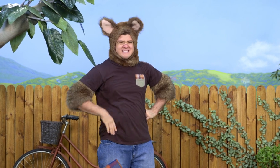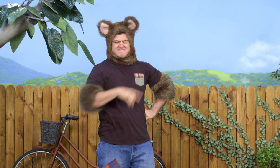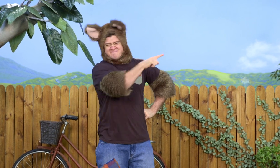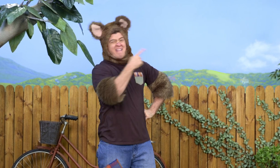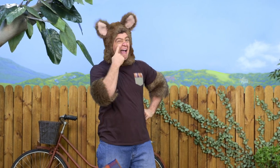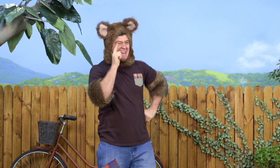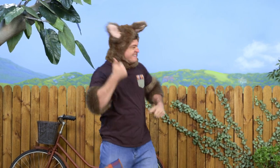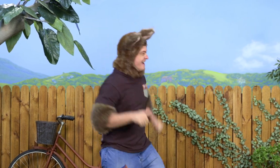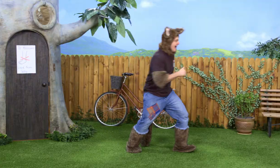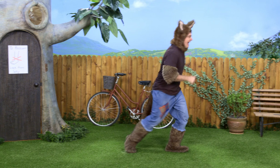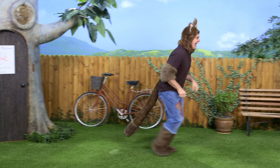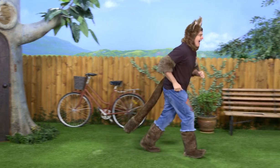I'll go check on her.